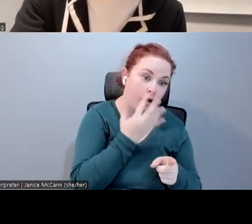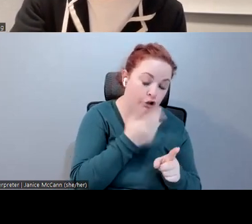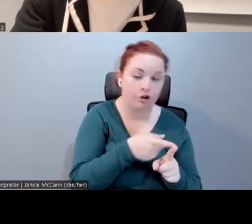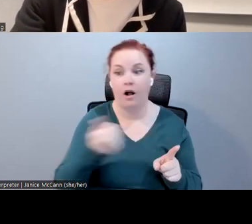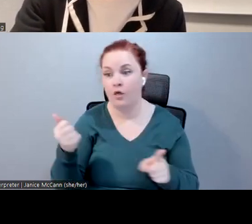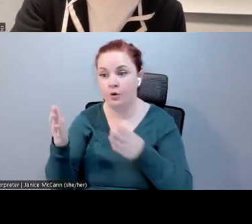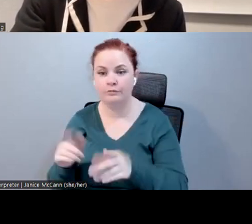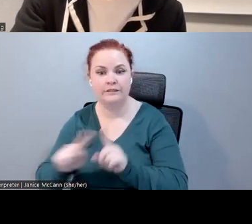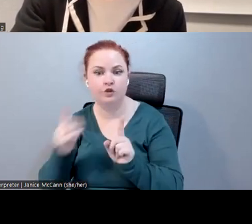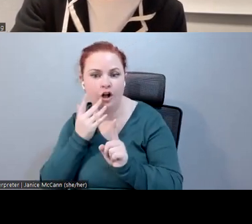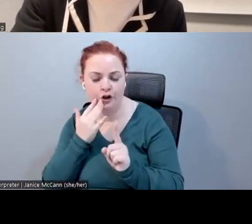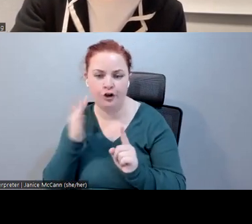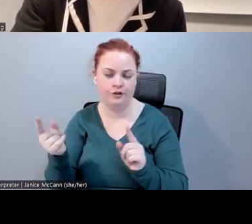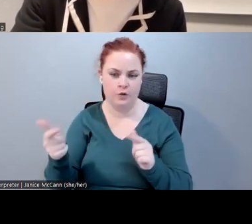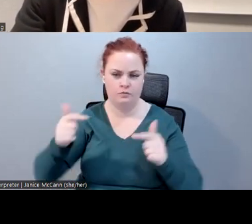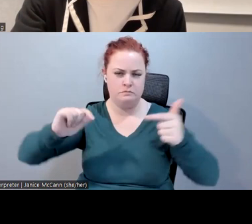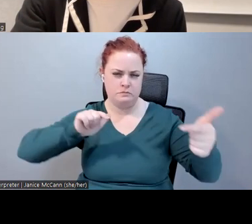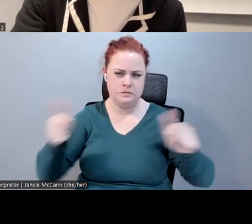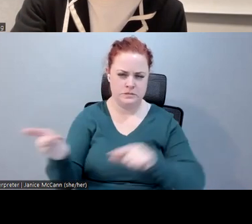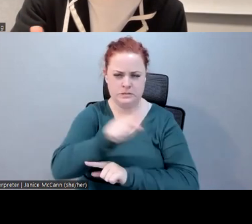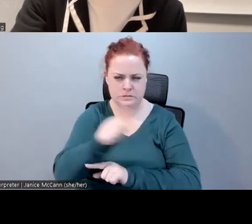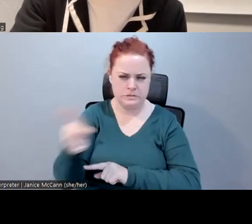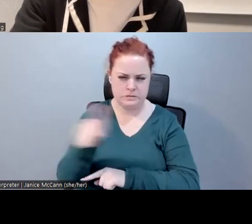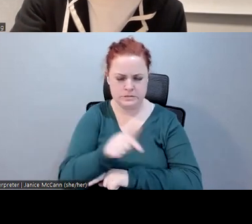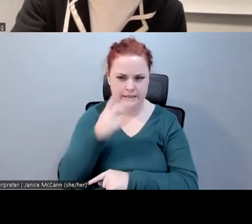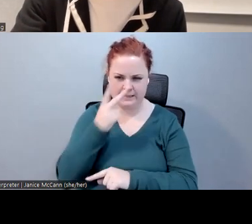conversations in really dynamic settings, like social settings